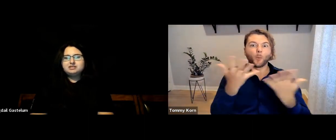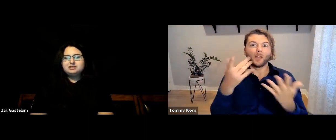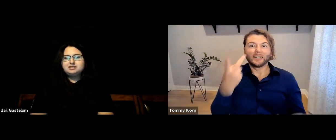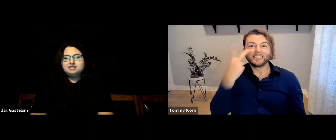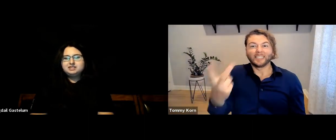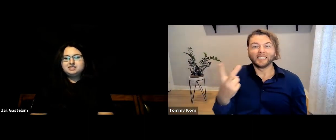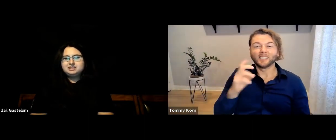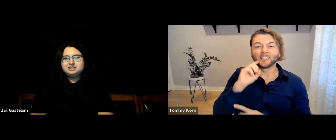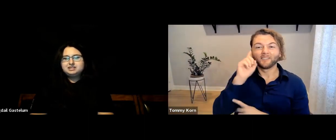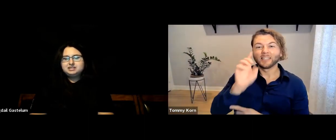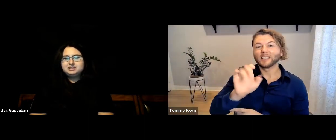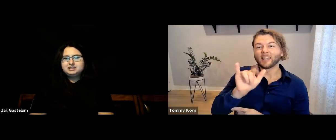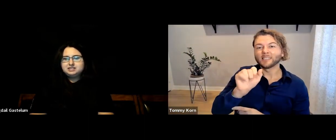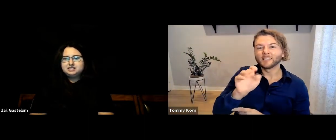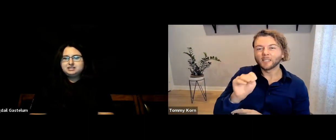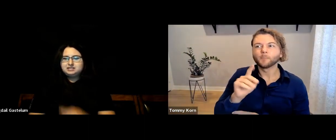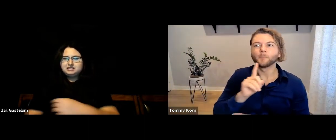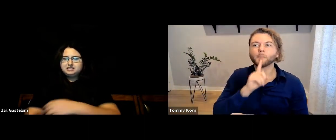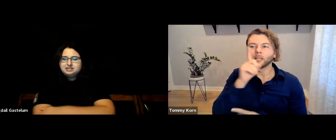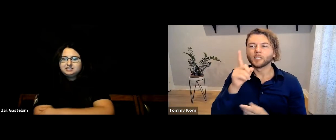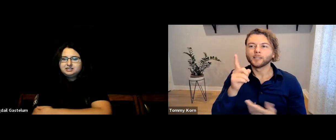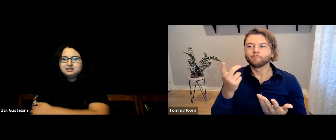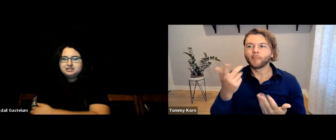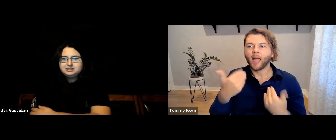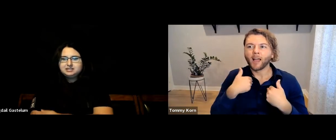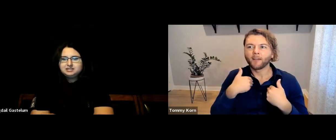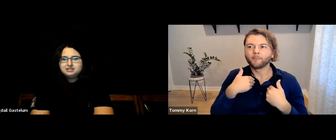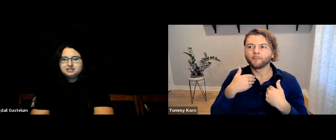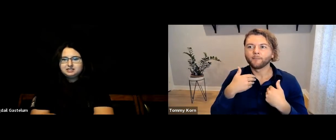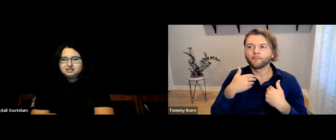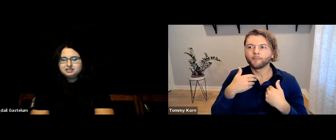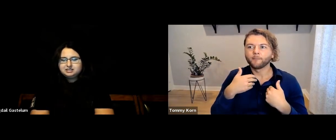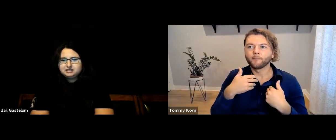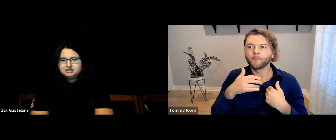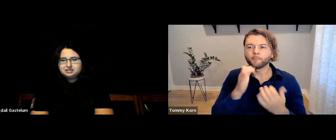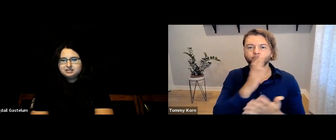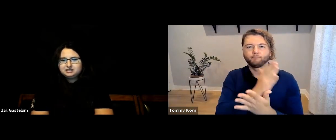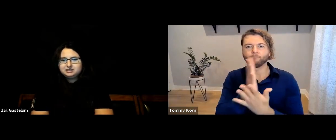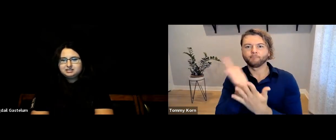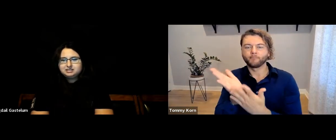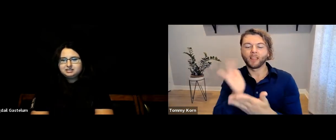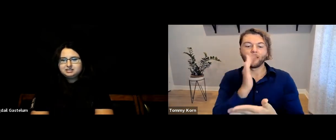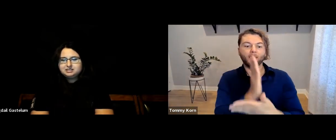What you see from Deaf elitism is these different subgroups